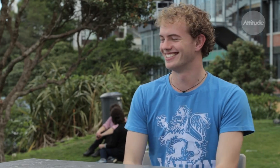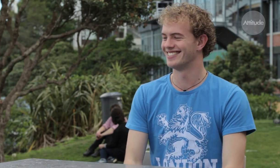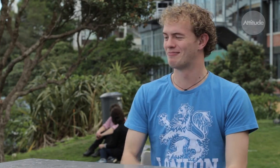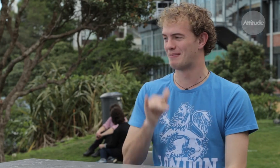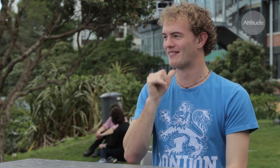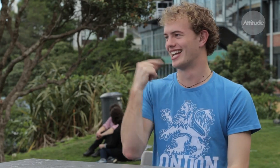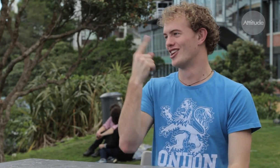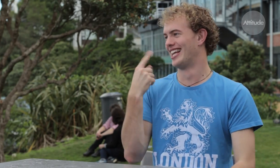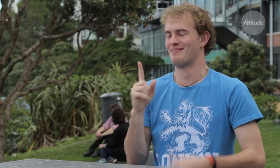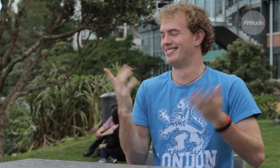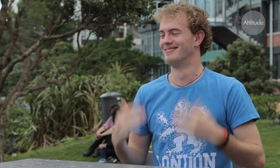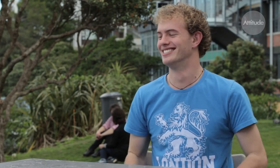or perhaps it’s just that I’m funny looking!